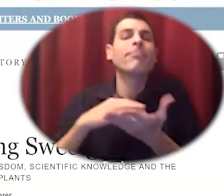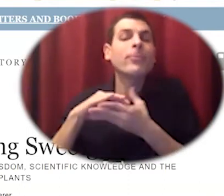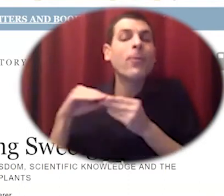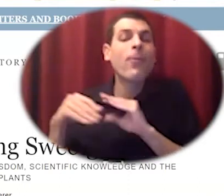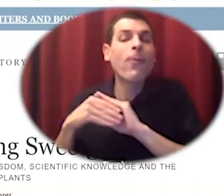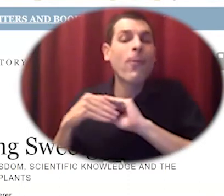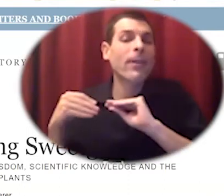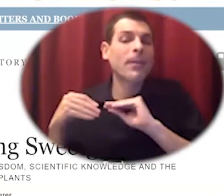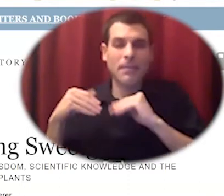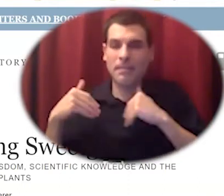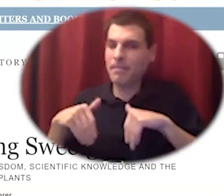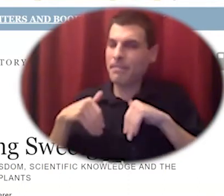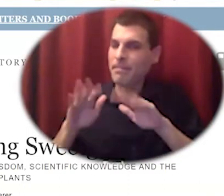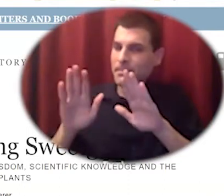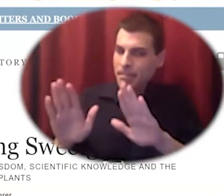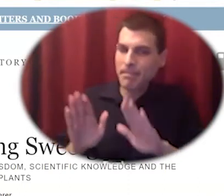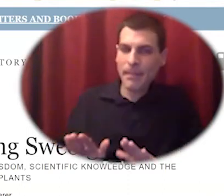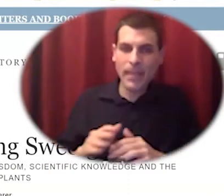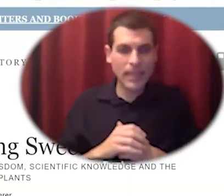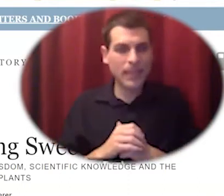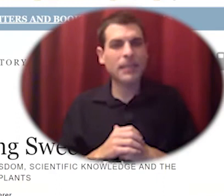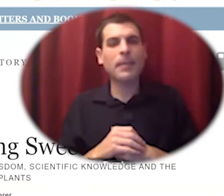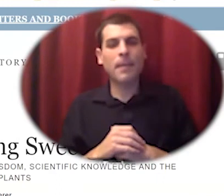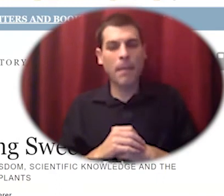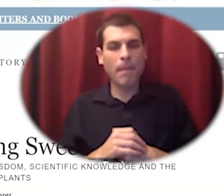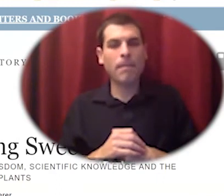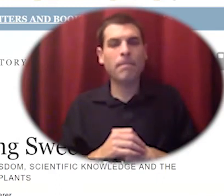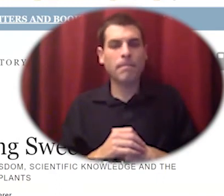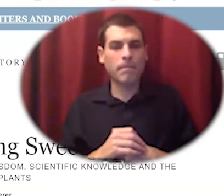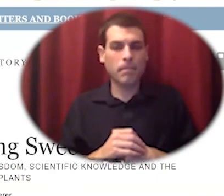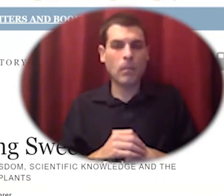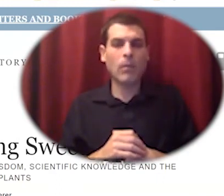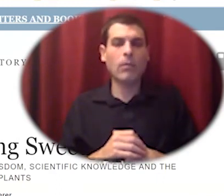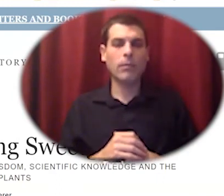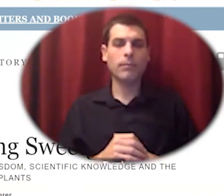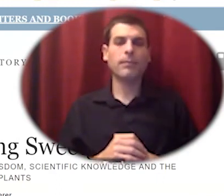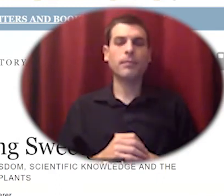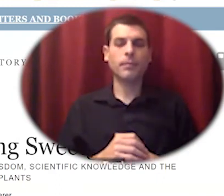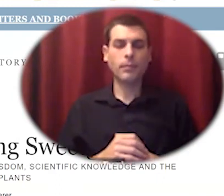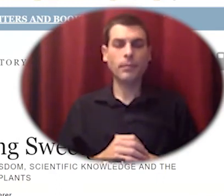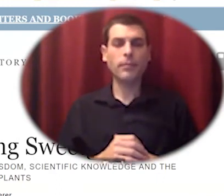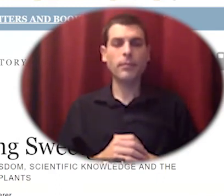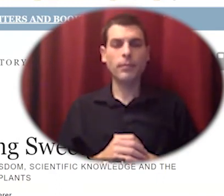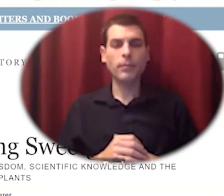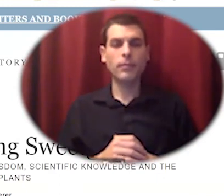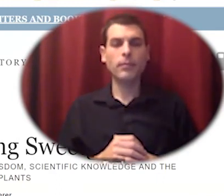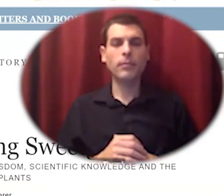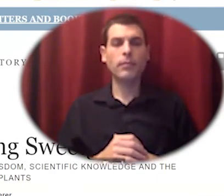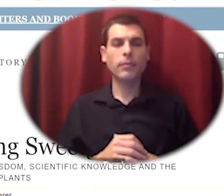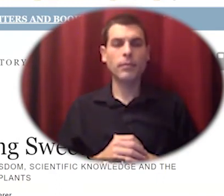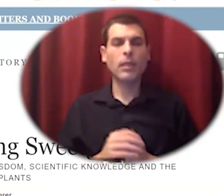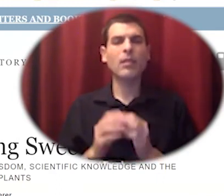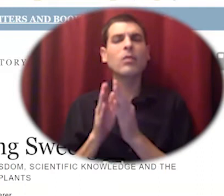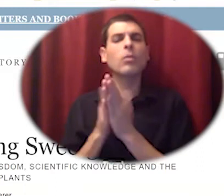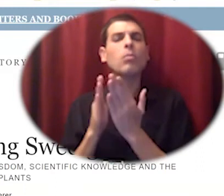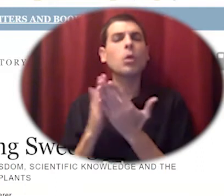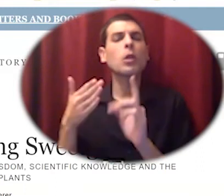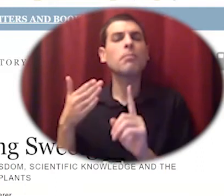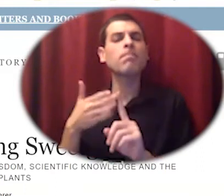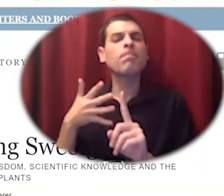they share some information about the ways that communities could steward uh land together and